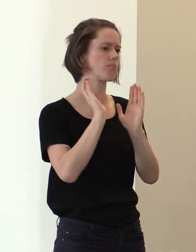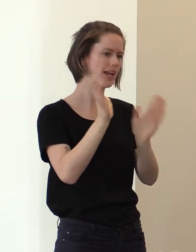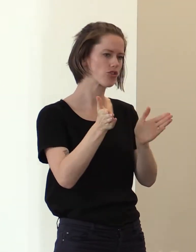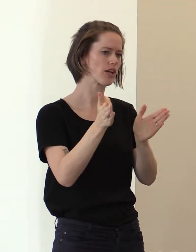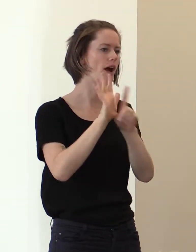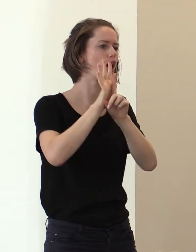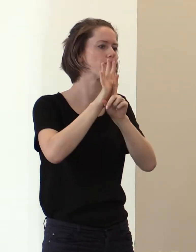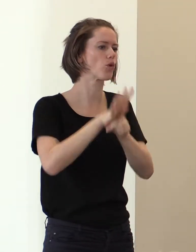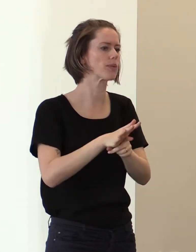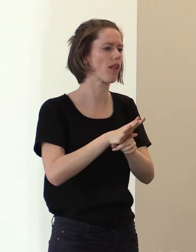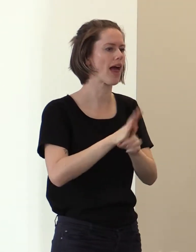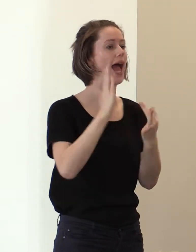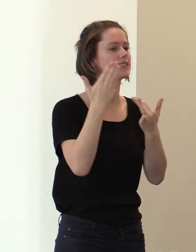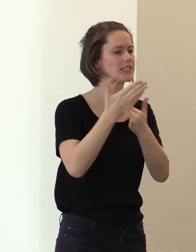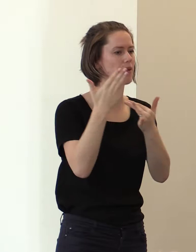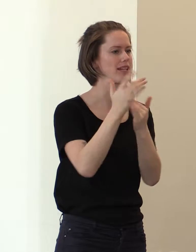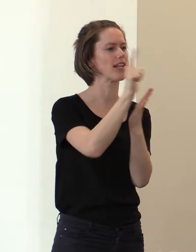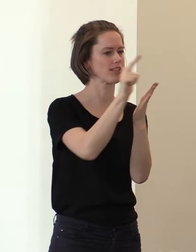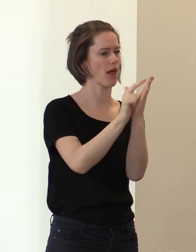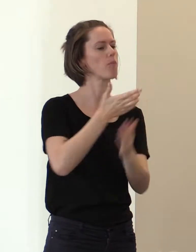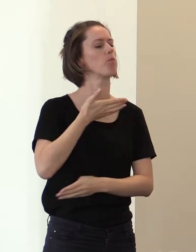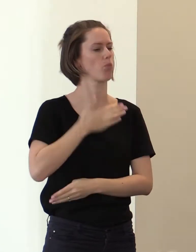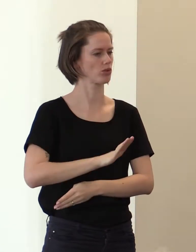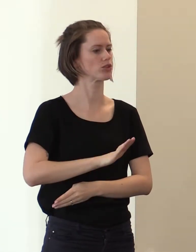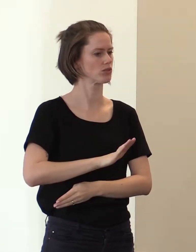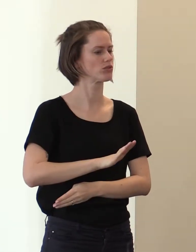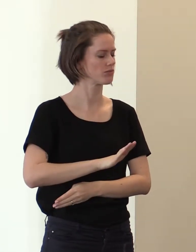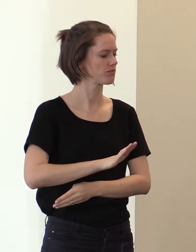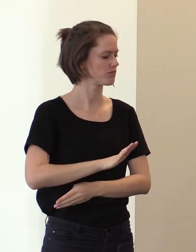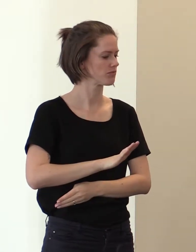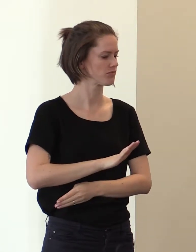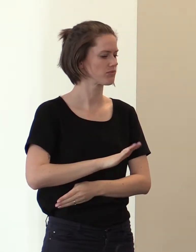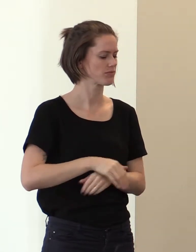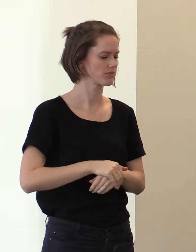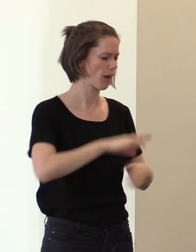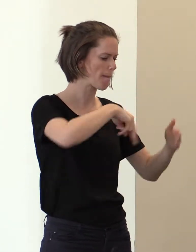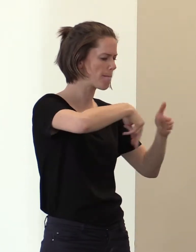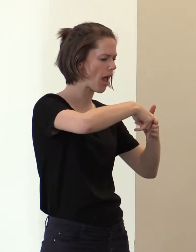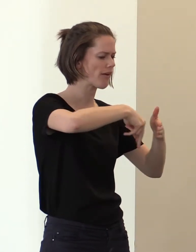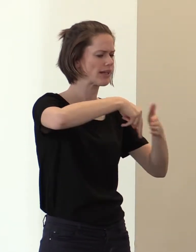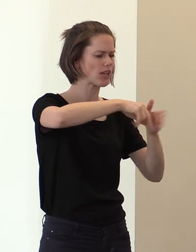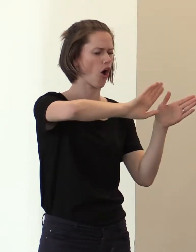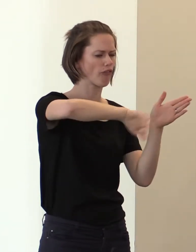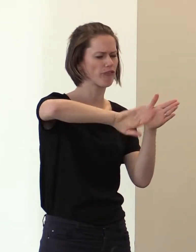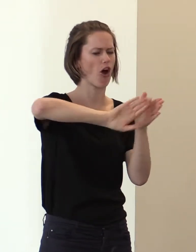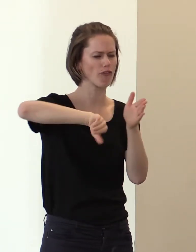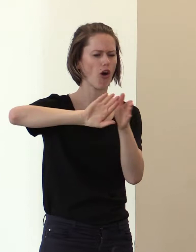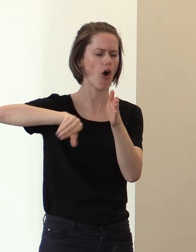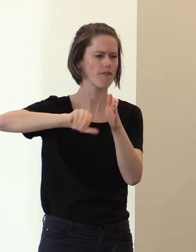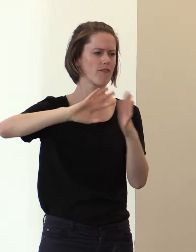accessibility legislation to removing the barriers to participation.